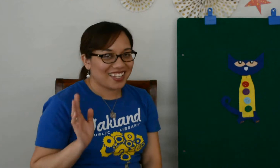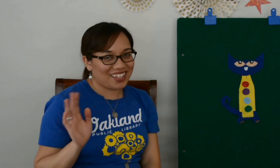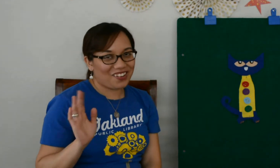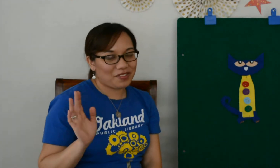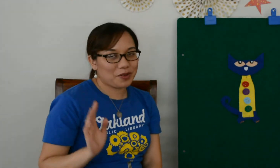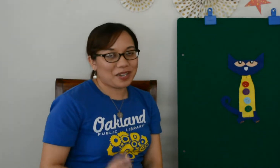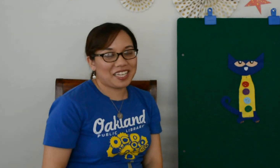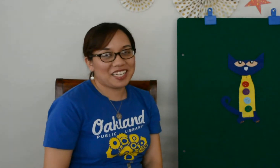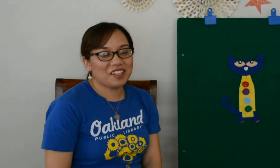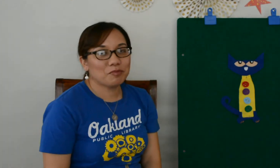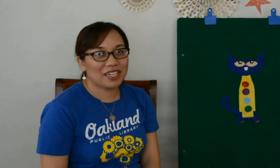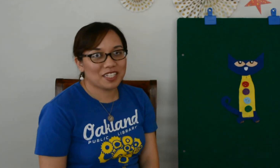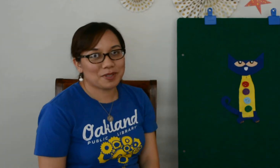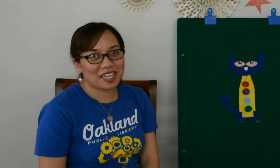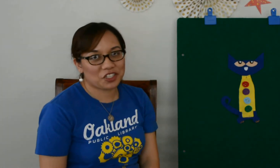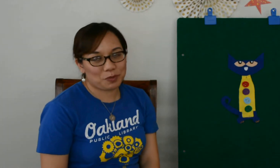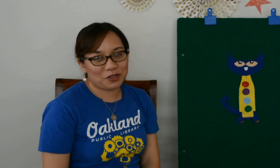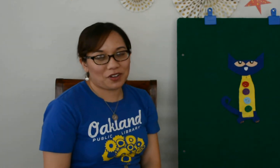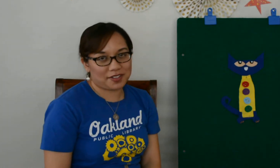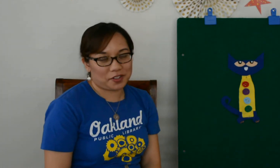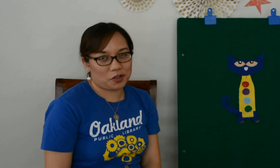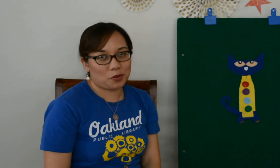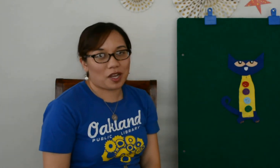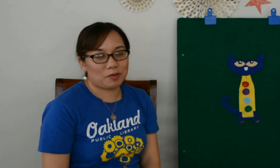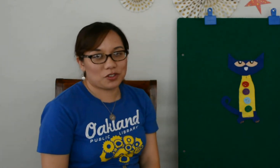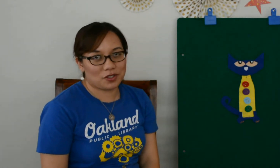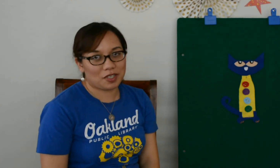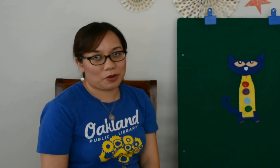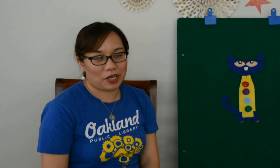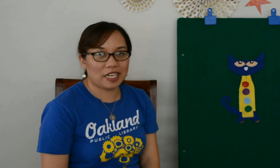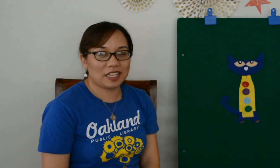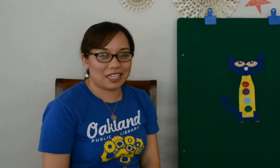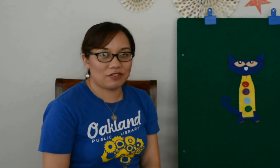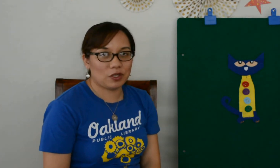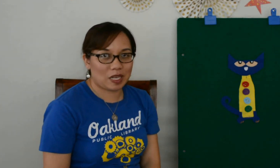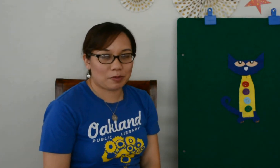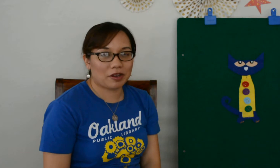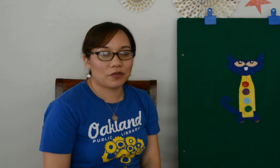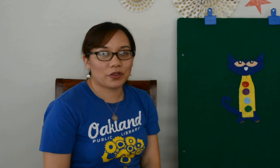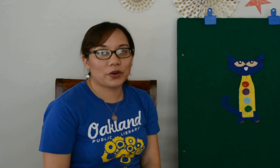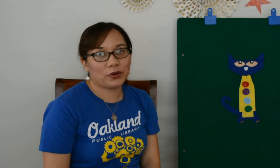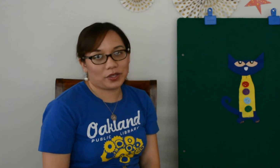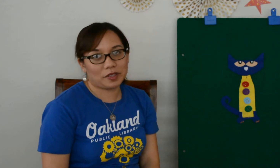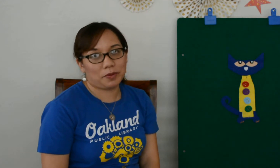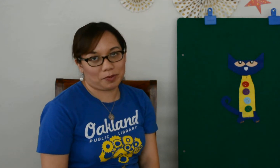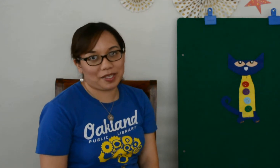Hello Everyone! My name is Ashley Bonifacio. I’m the Children’s Librarian at the Lakeview Library at the Oakland Public Library.